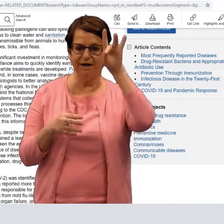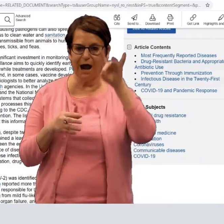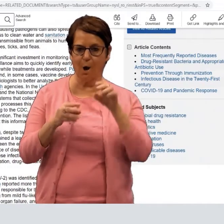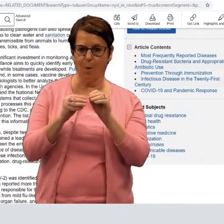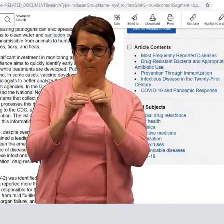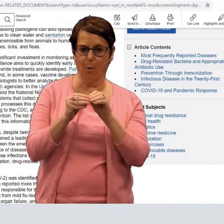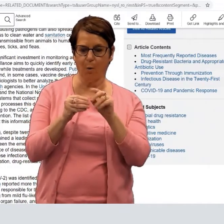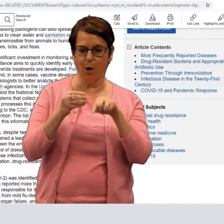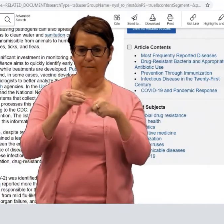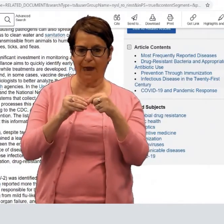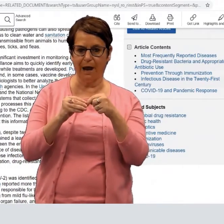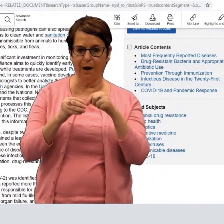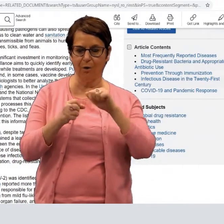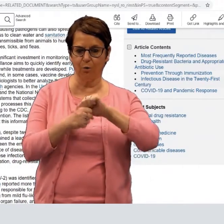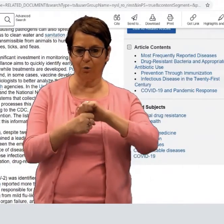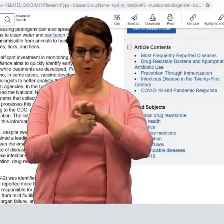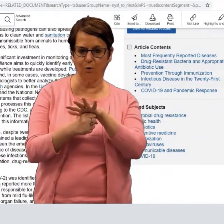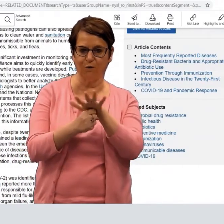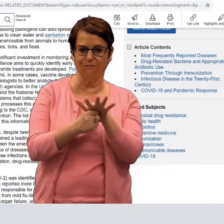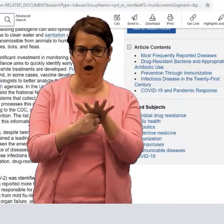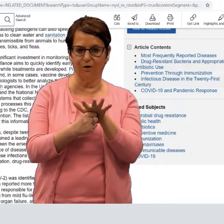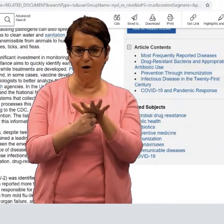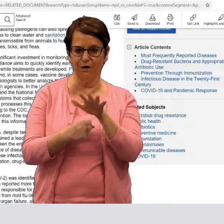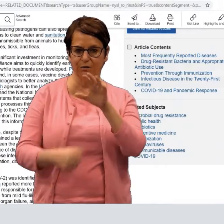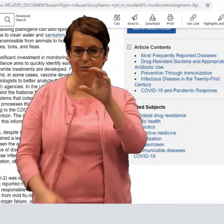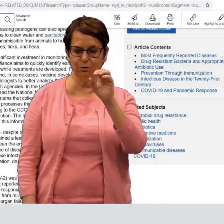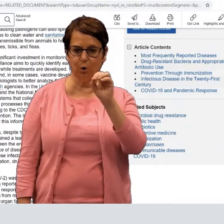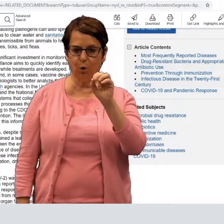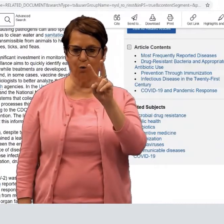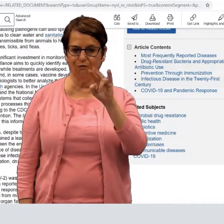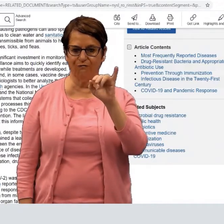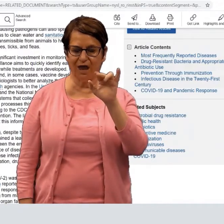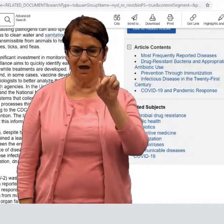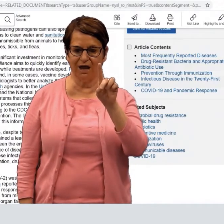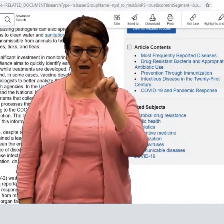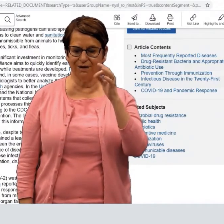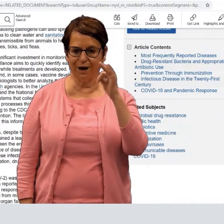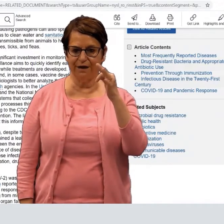Suppose I want to find out more about coronavirus or COVID-19.